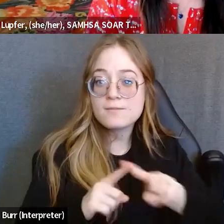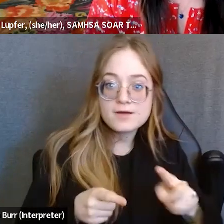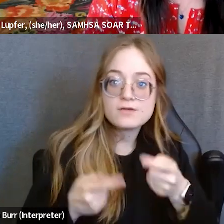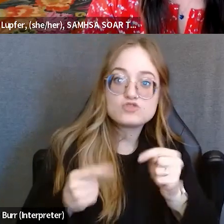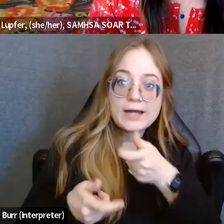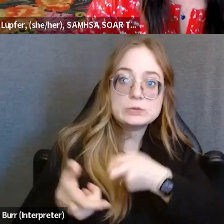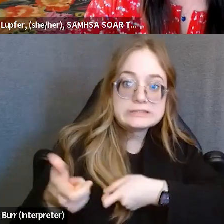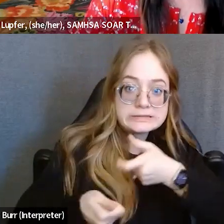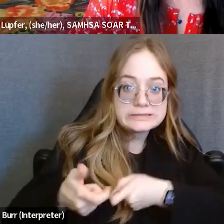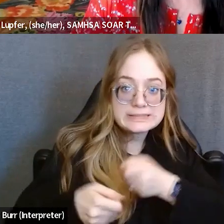and co-signing that?